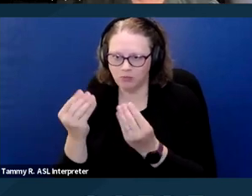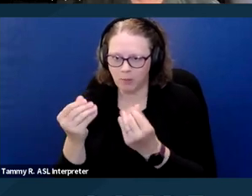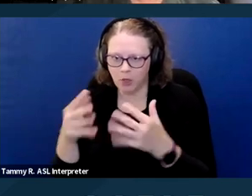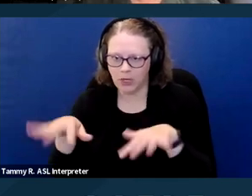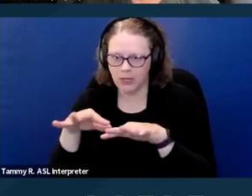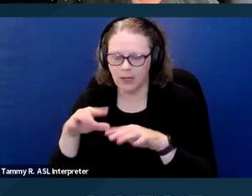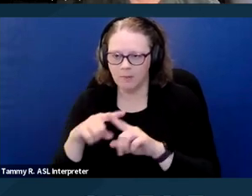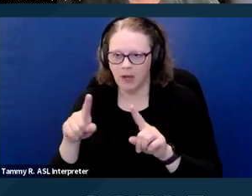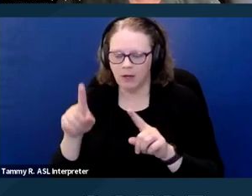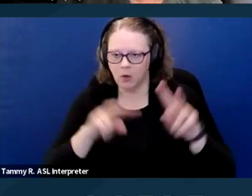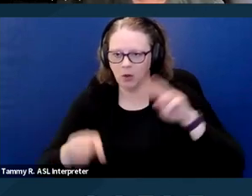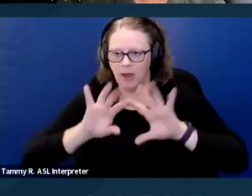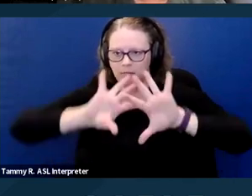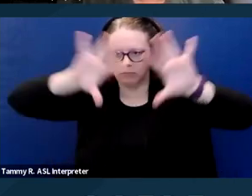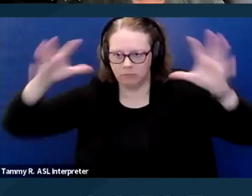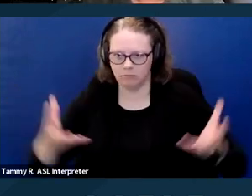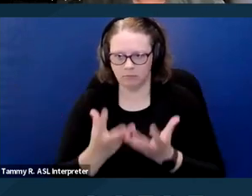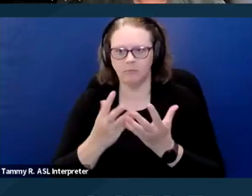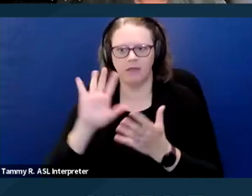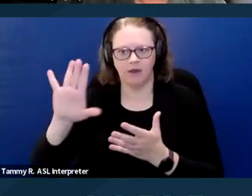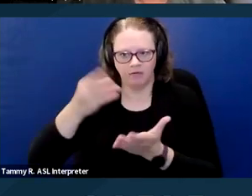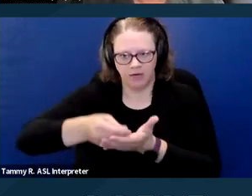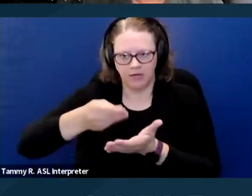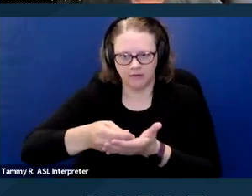but you look at their overall finances, the availability